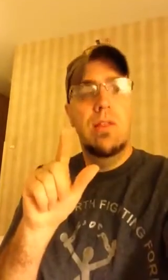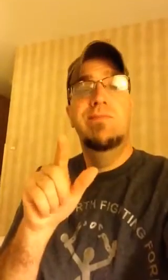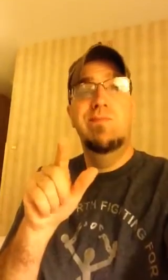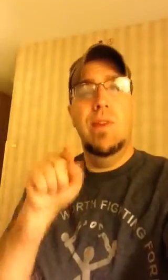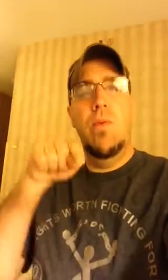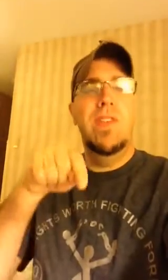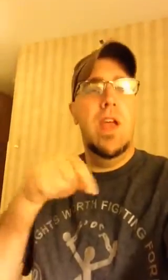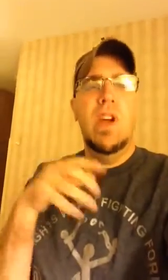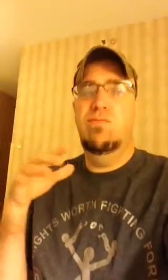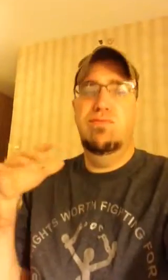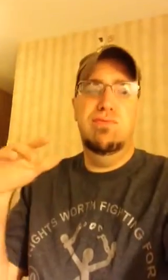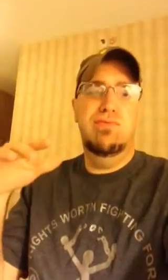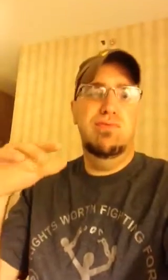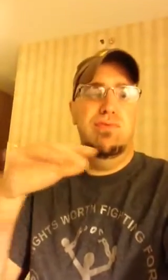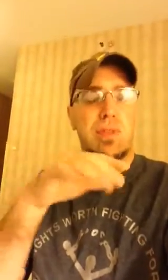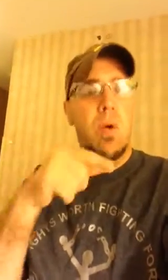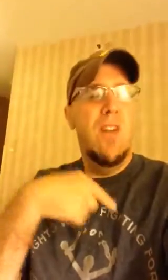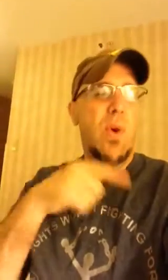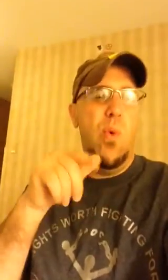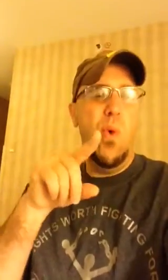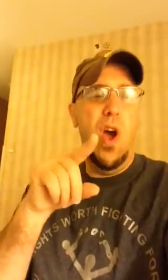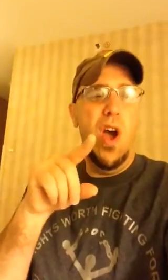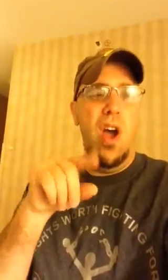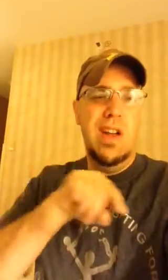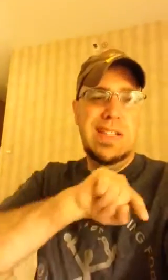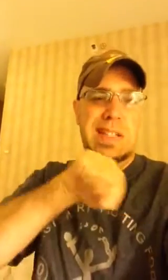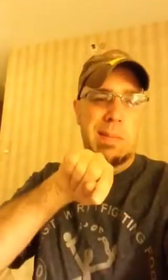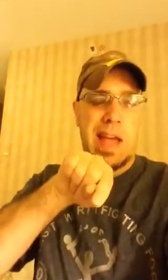As we arrived there, we went in the quad area in back of DOL building.